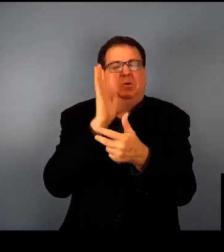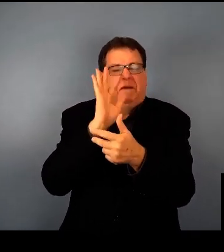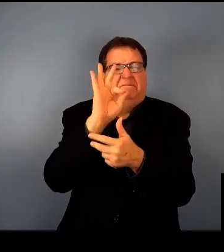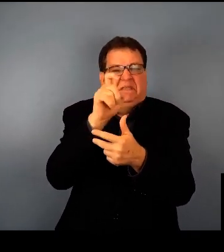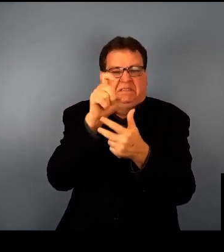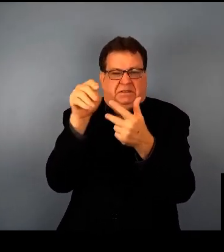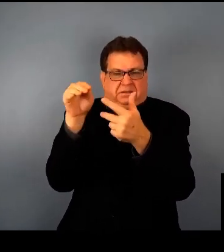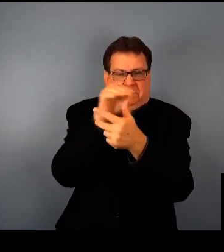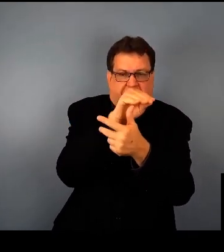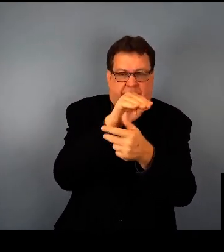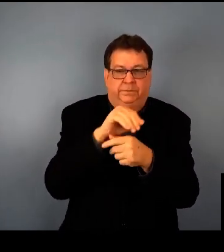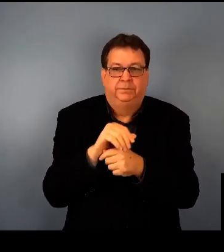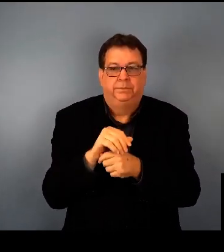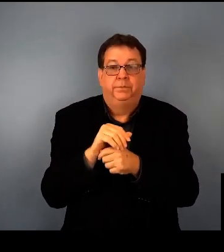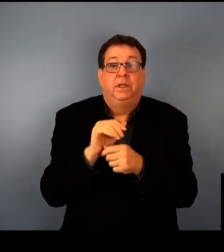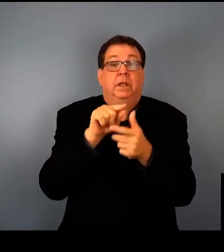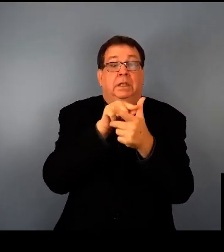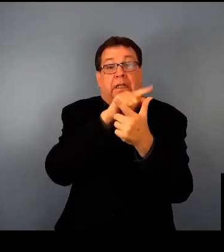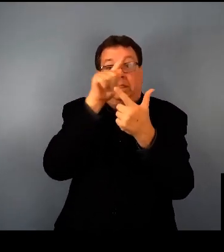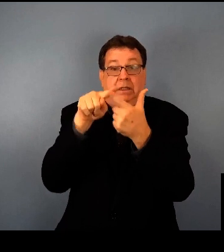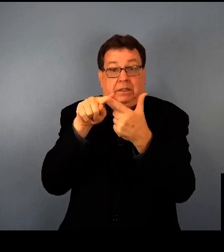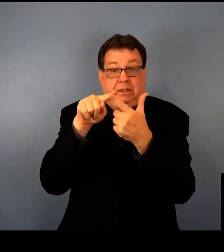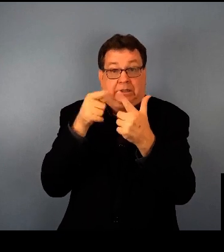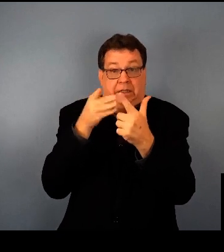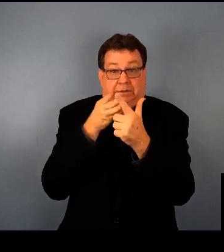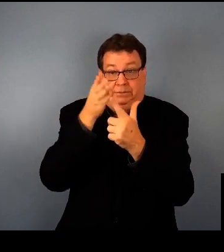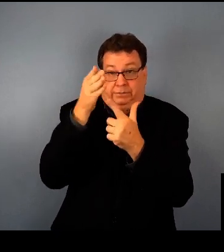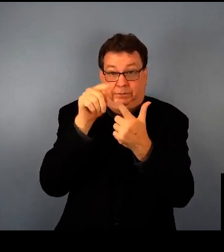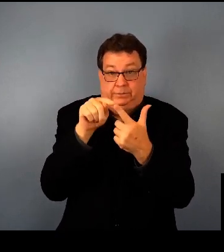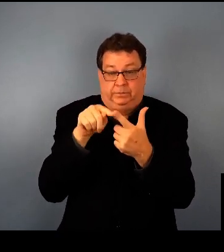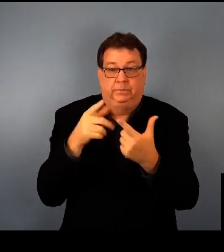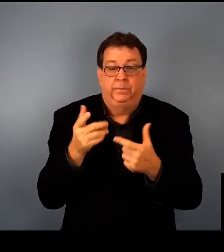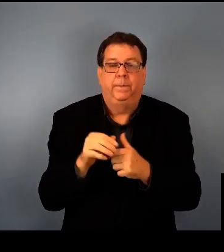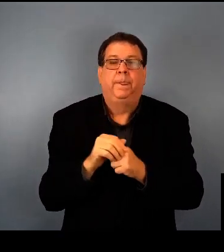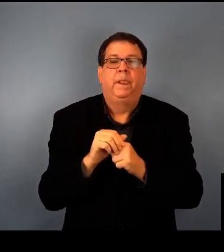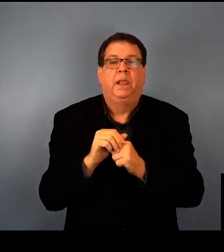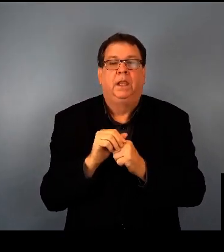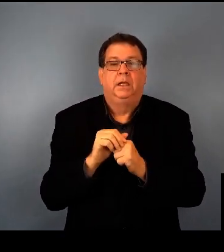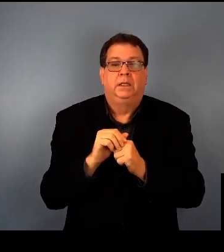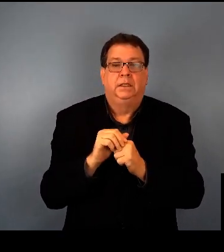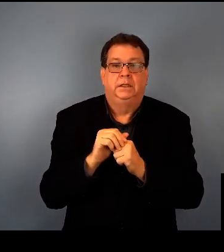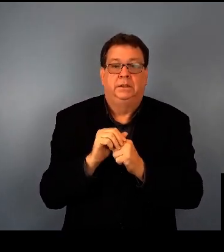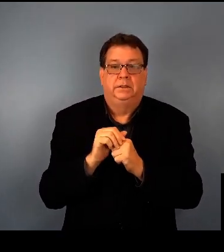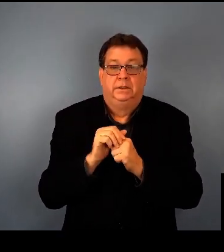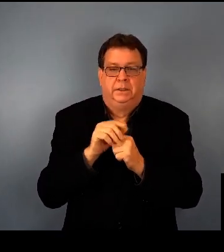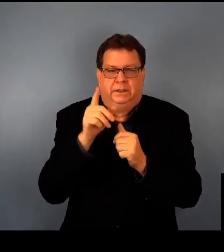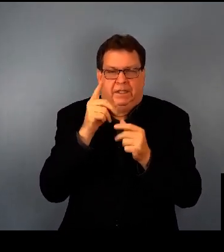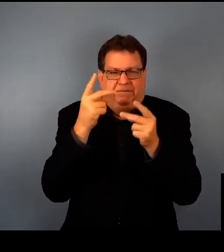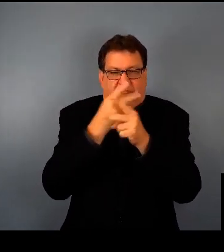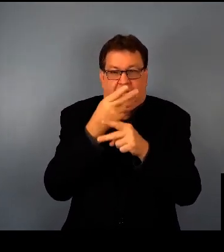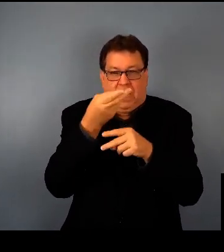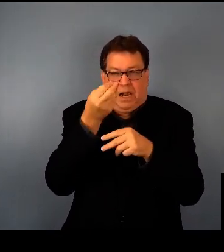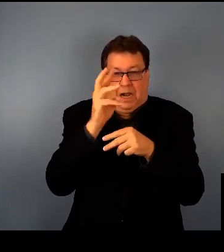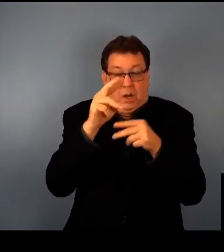was done by having an incorrect protein there for as long as it's been. A second way people are approaching